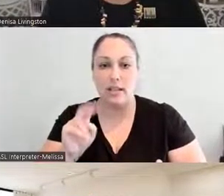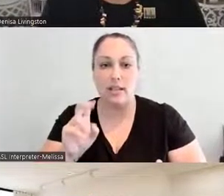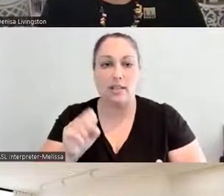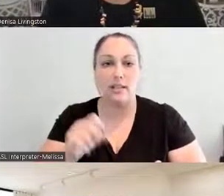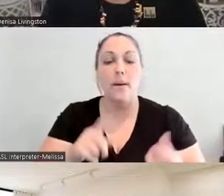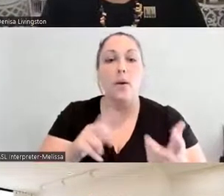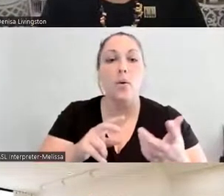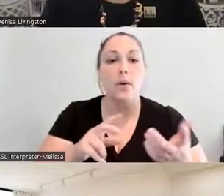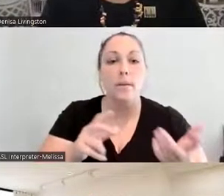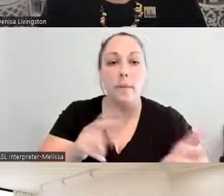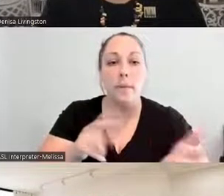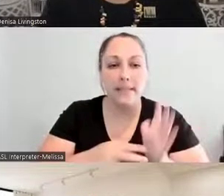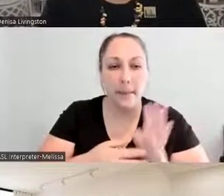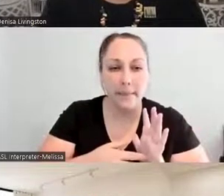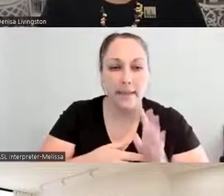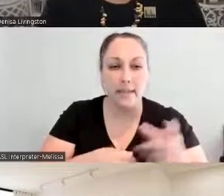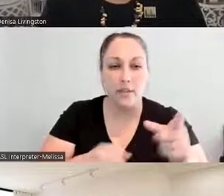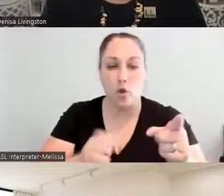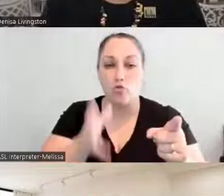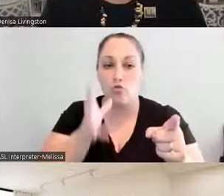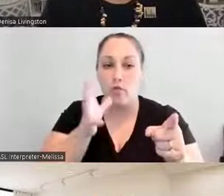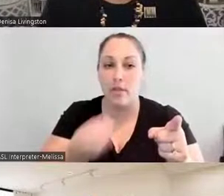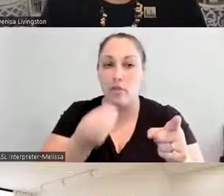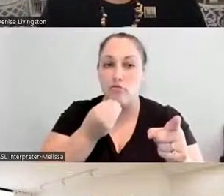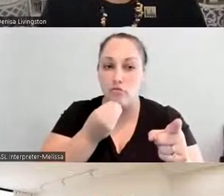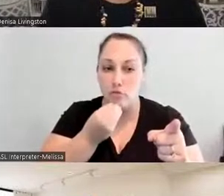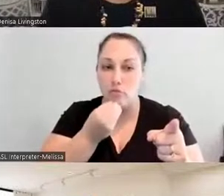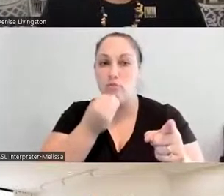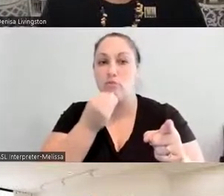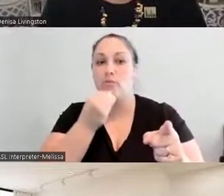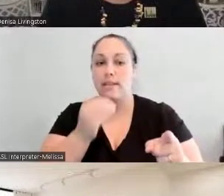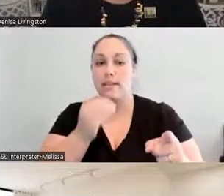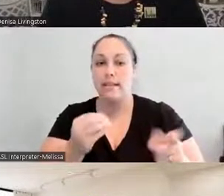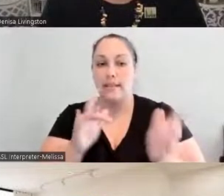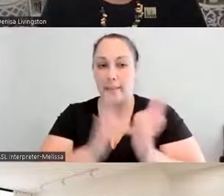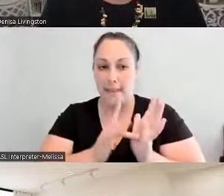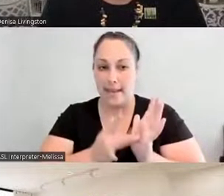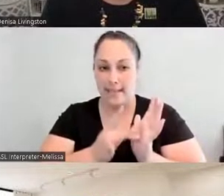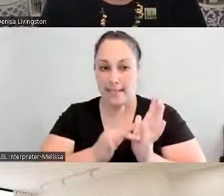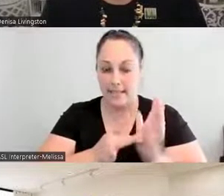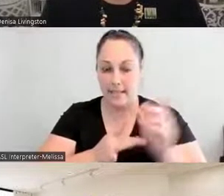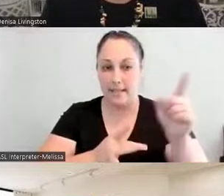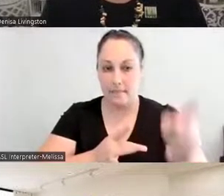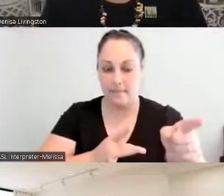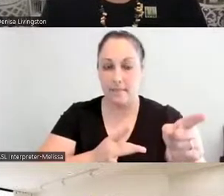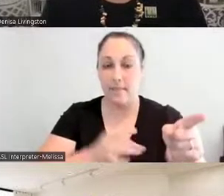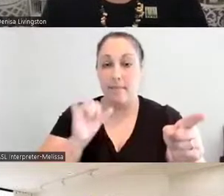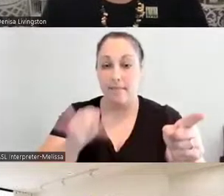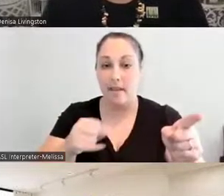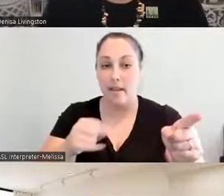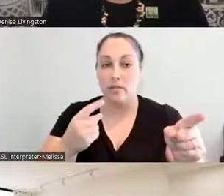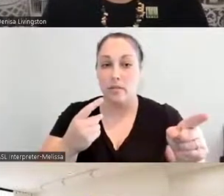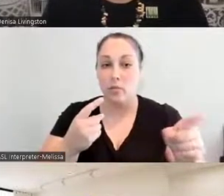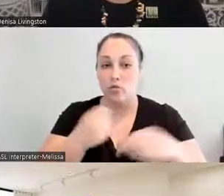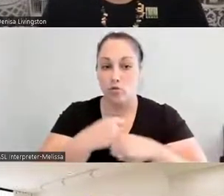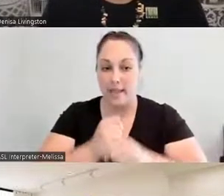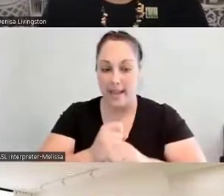is from one of our elders, Mr. Leroy Tsosie, and his wife, you know, eating well as prayer.